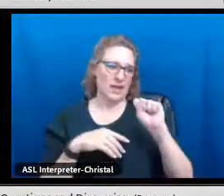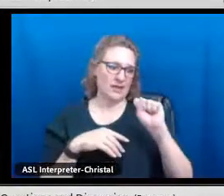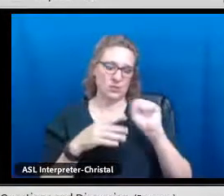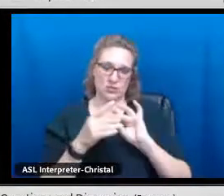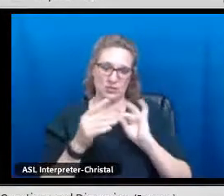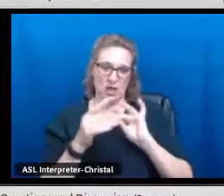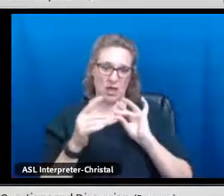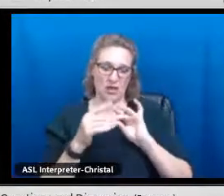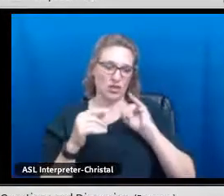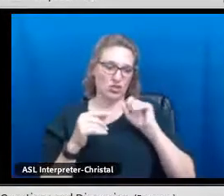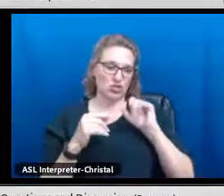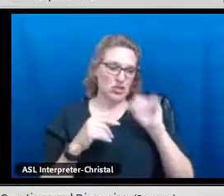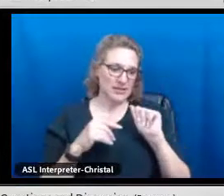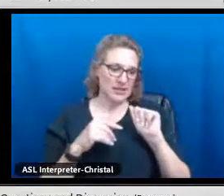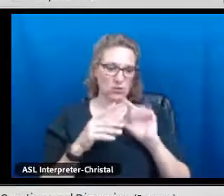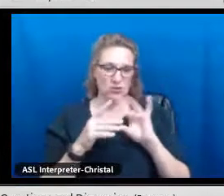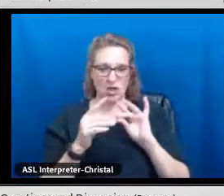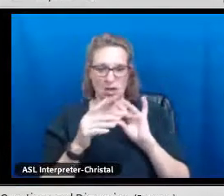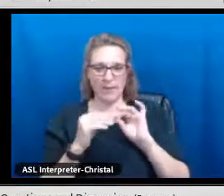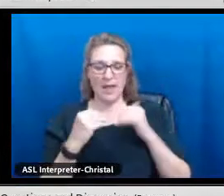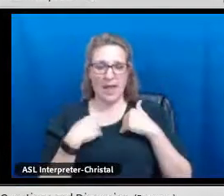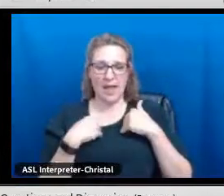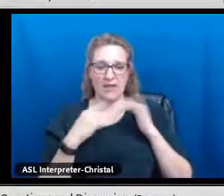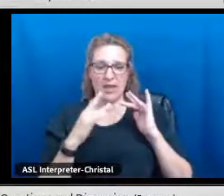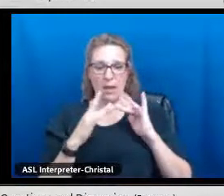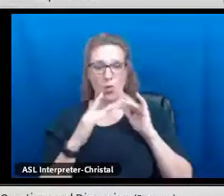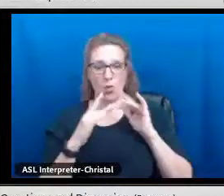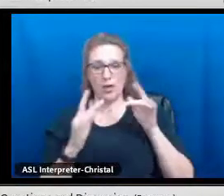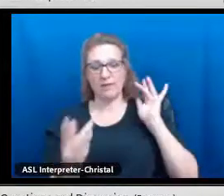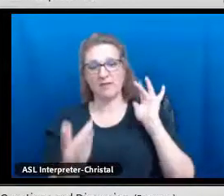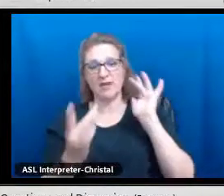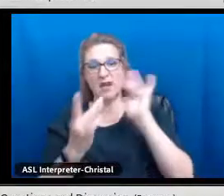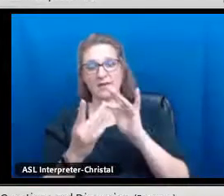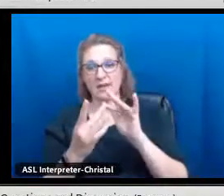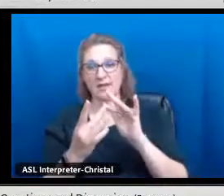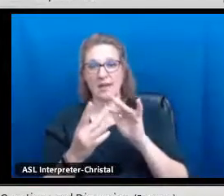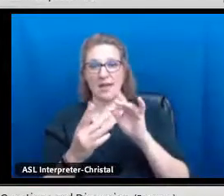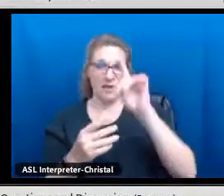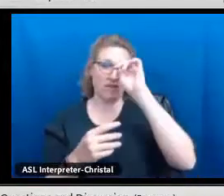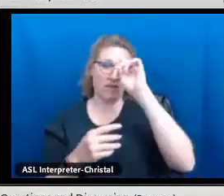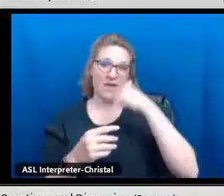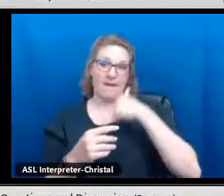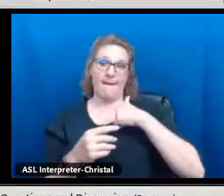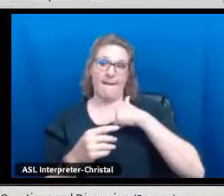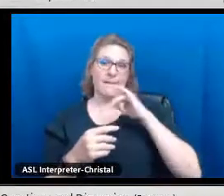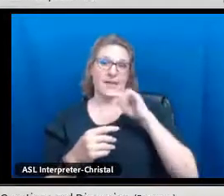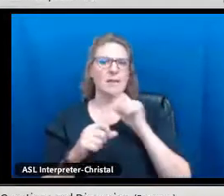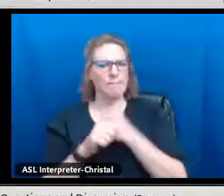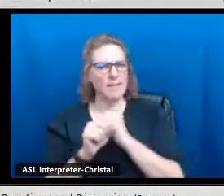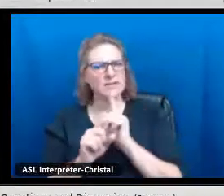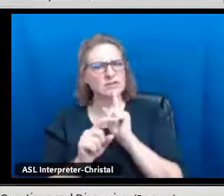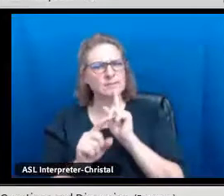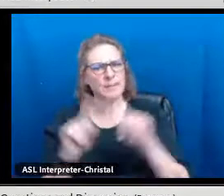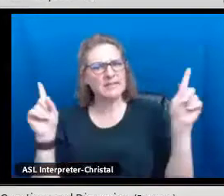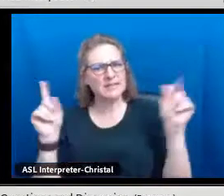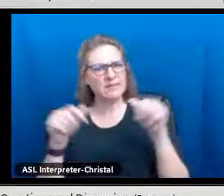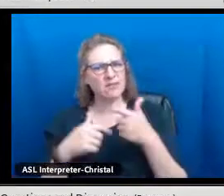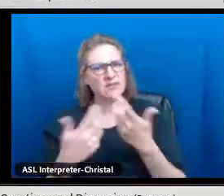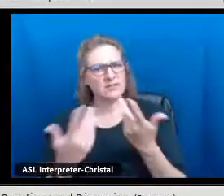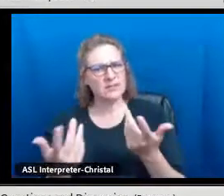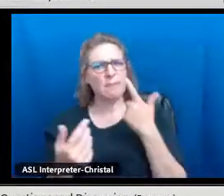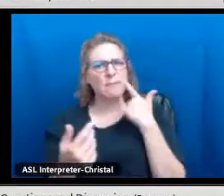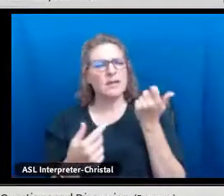I can tell you I'm pretty much a one-woman show, so when Albuquerque, when Jessica was